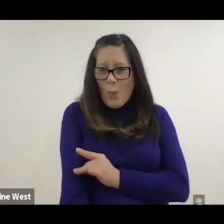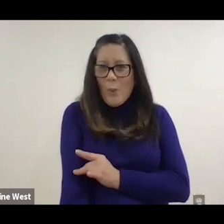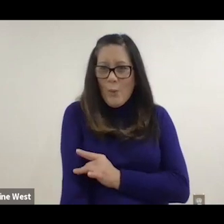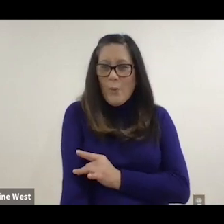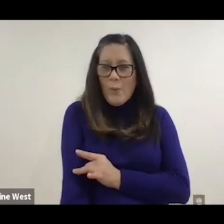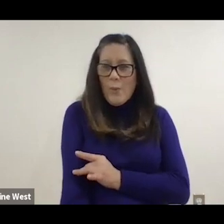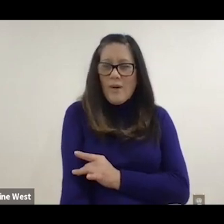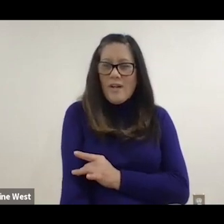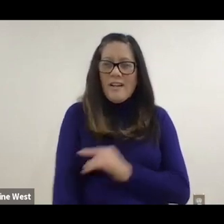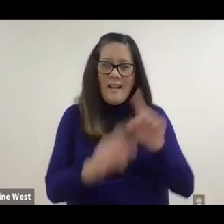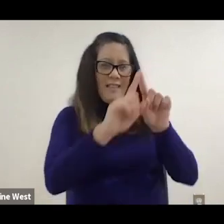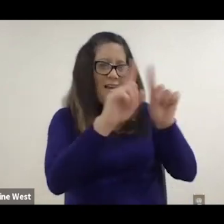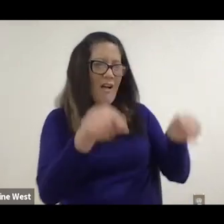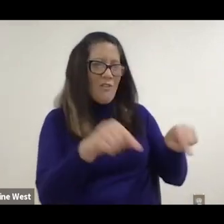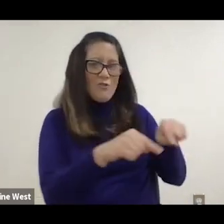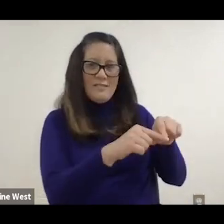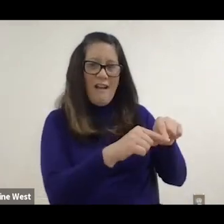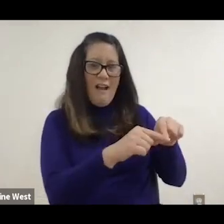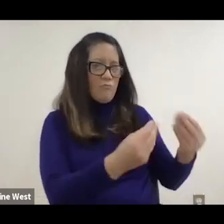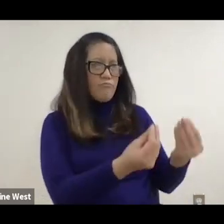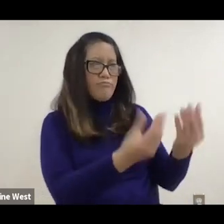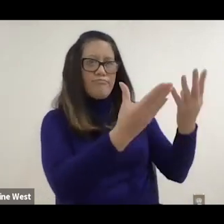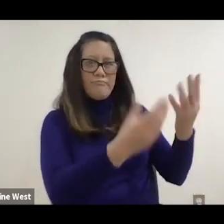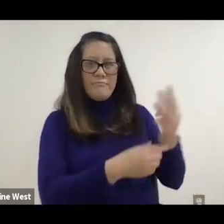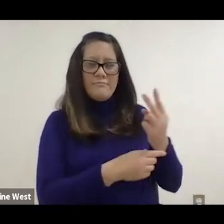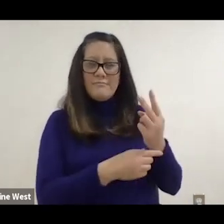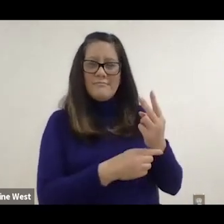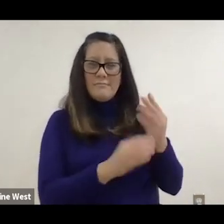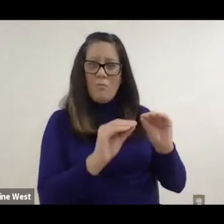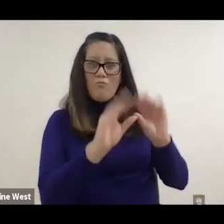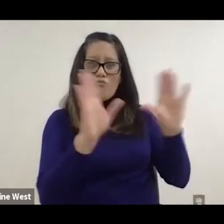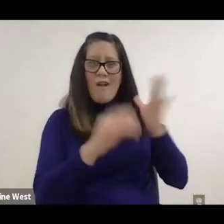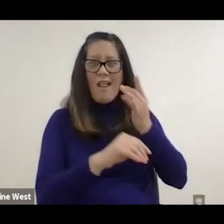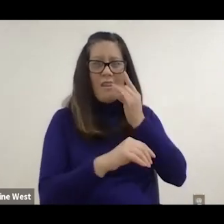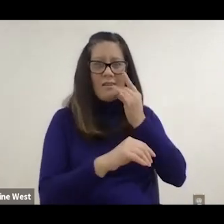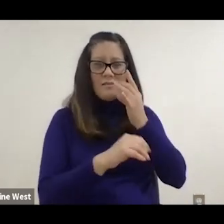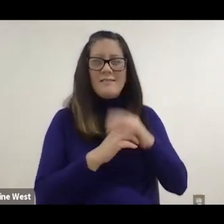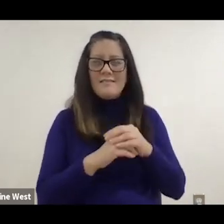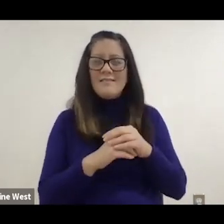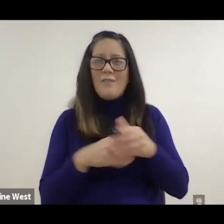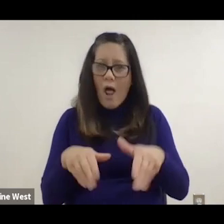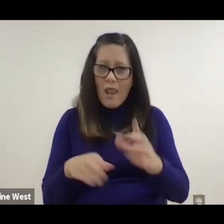And that then allows us to get 2 images that are exactly the same in the same place.